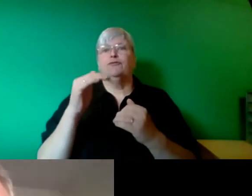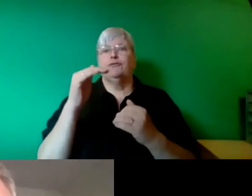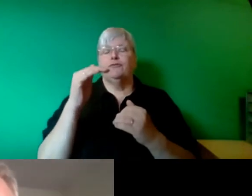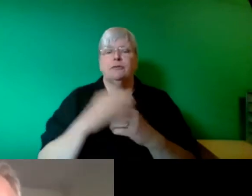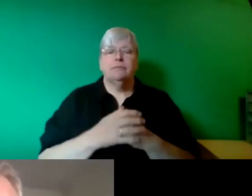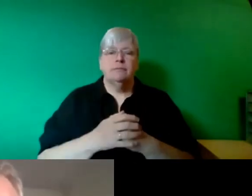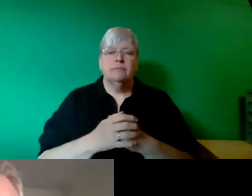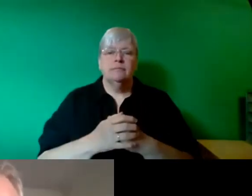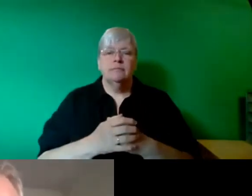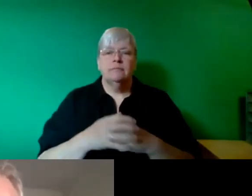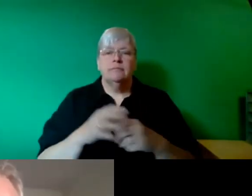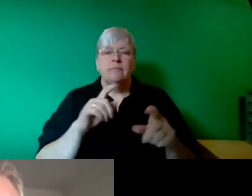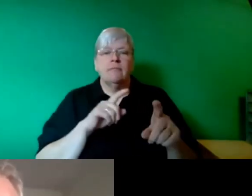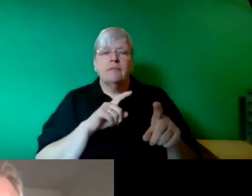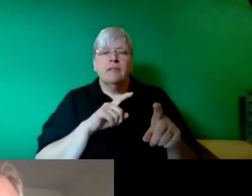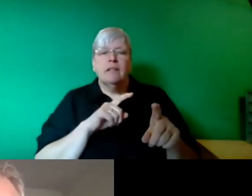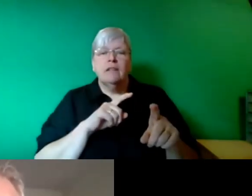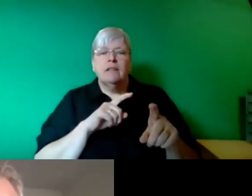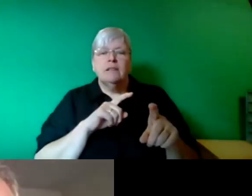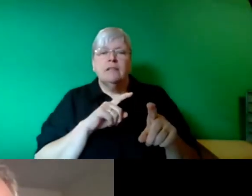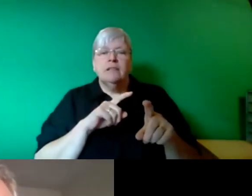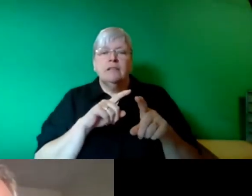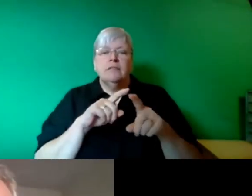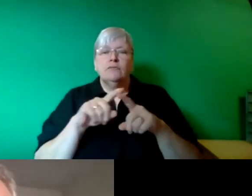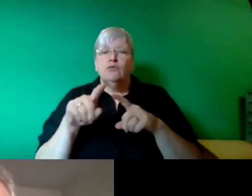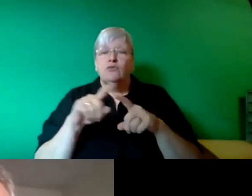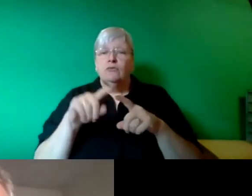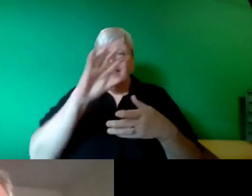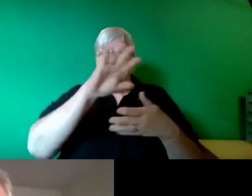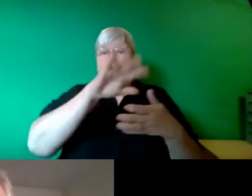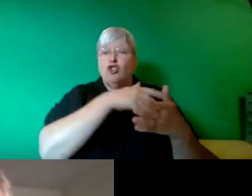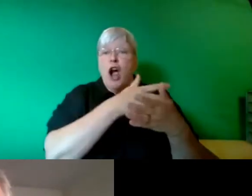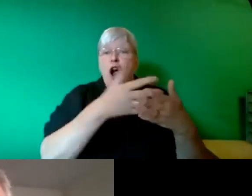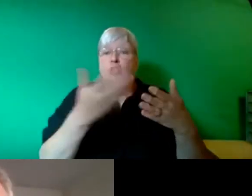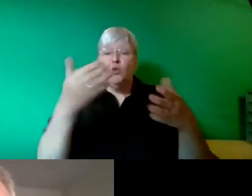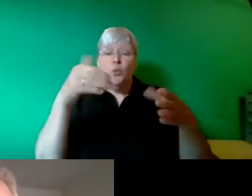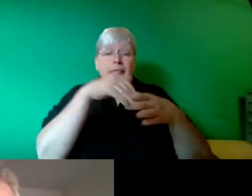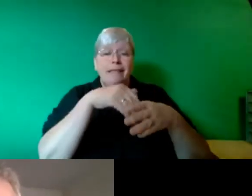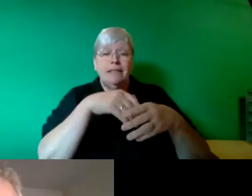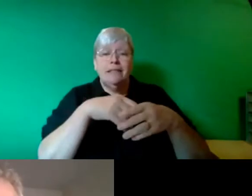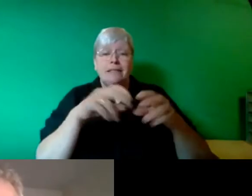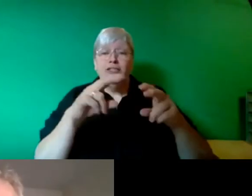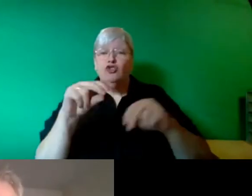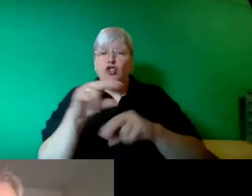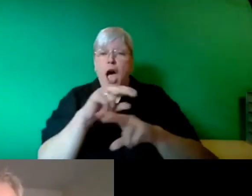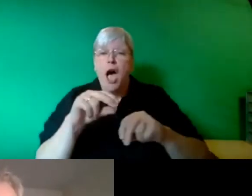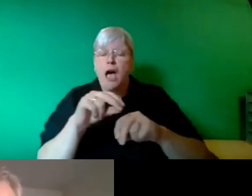Irene is going to put in a chart in the chat I hope comrades can open it because it shows the